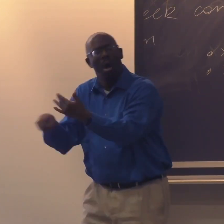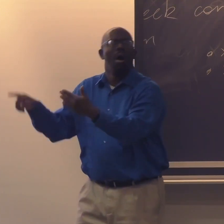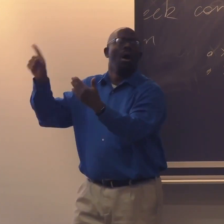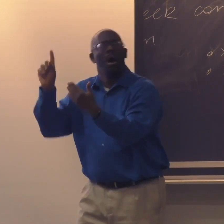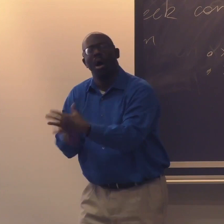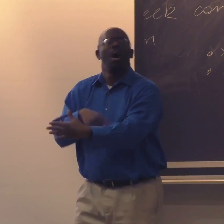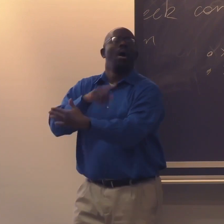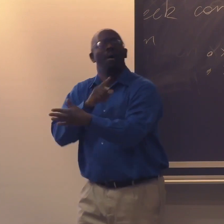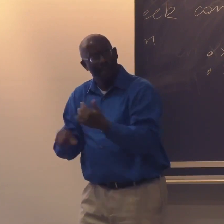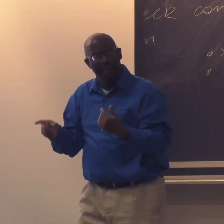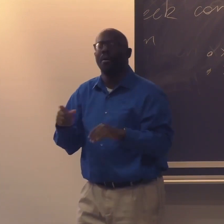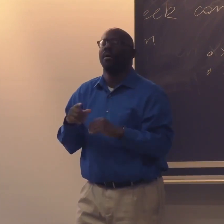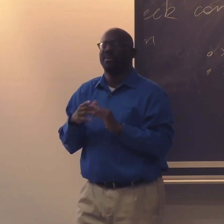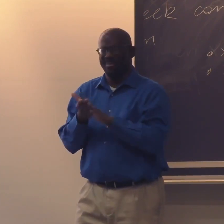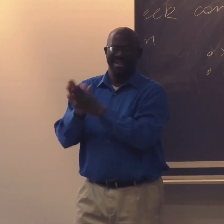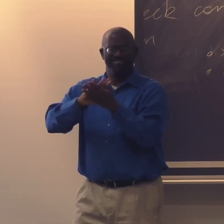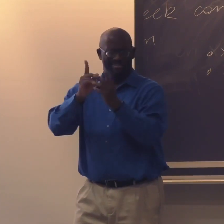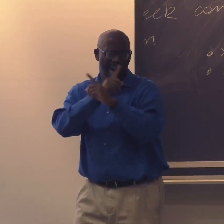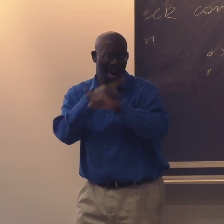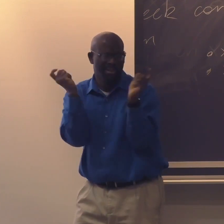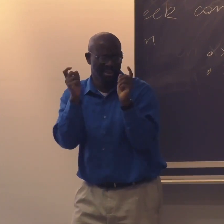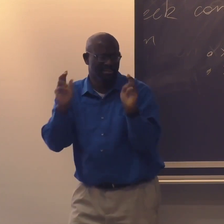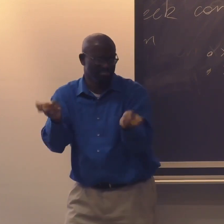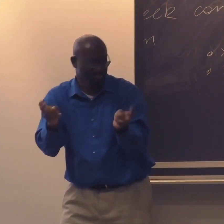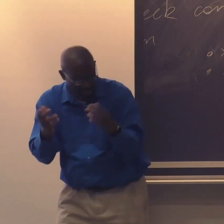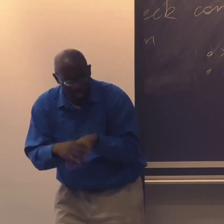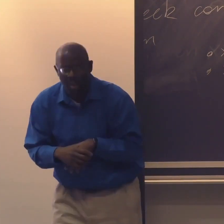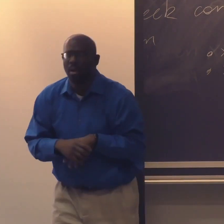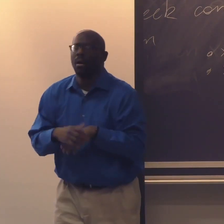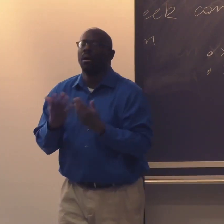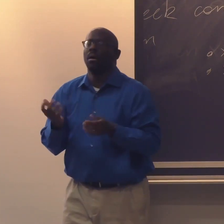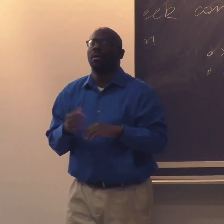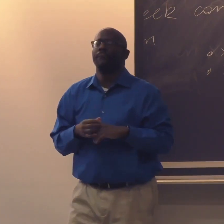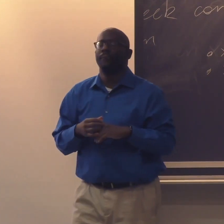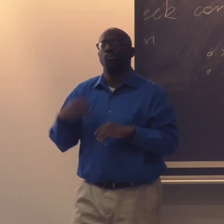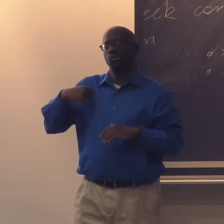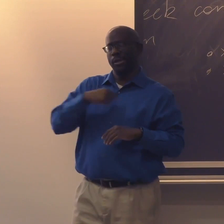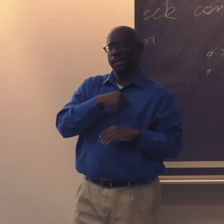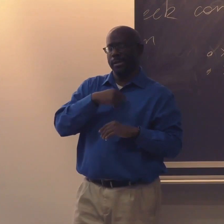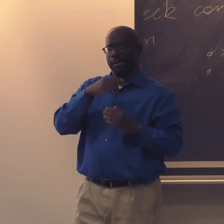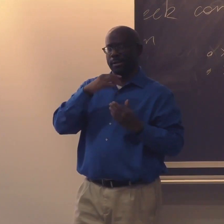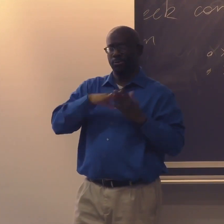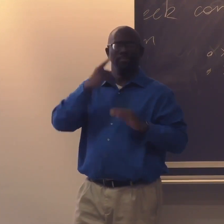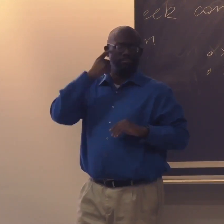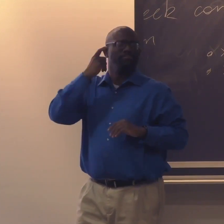and they were inappropriate and really criticized her up and down. And it got really ugly, I have to say.